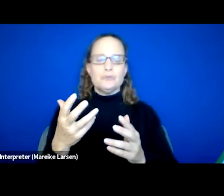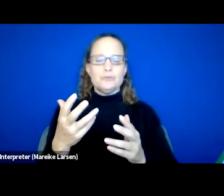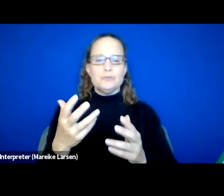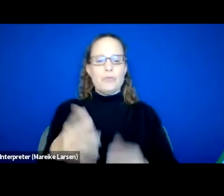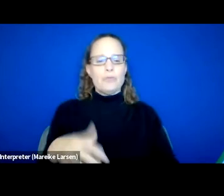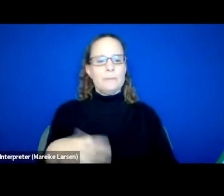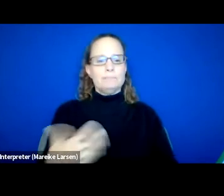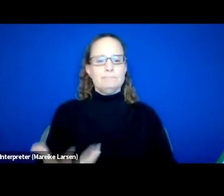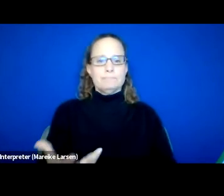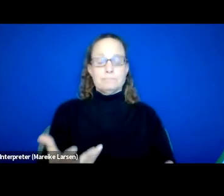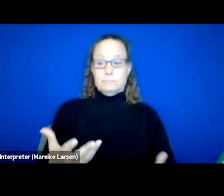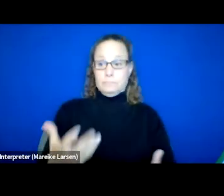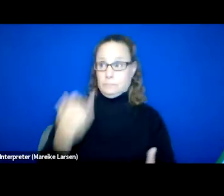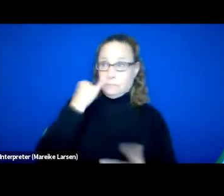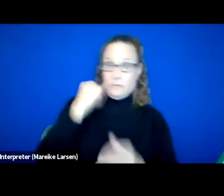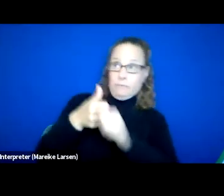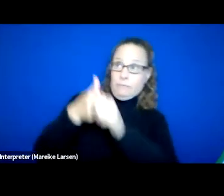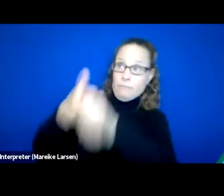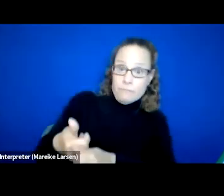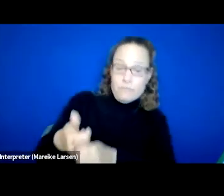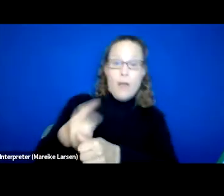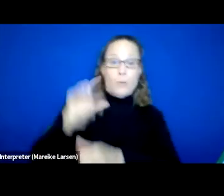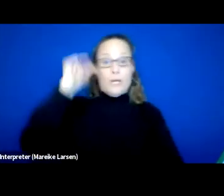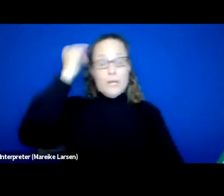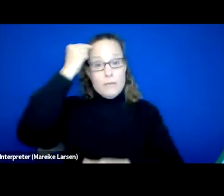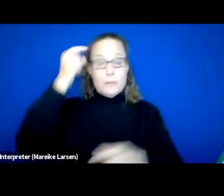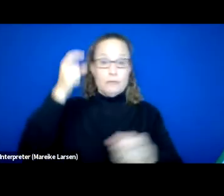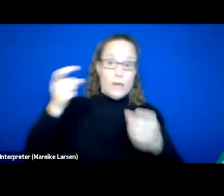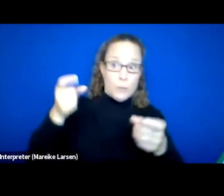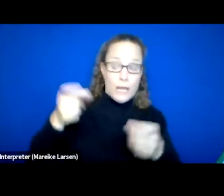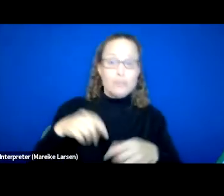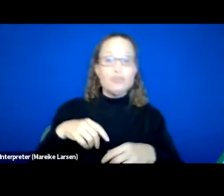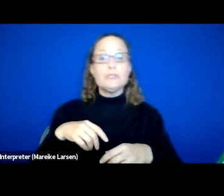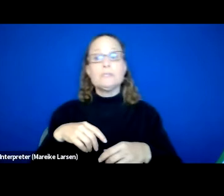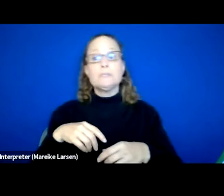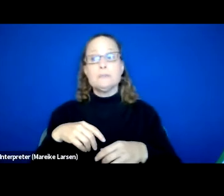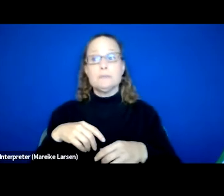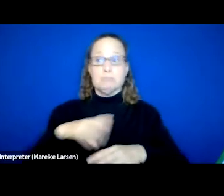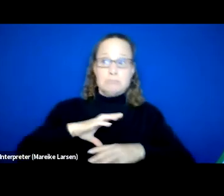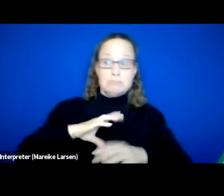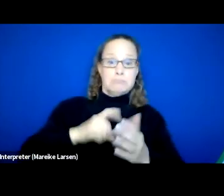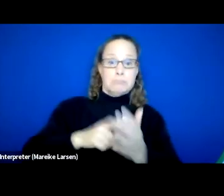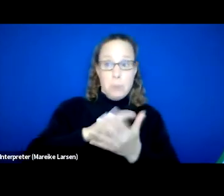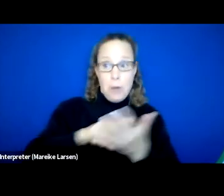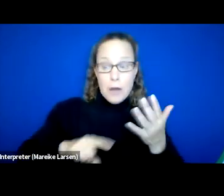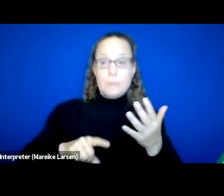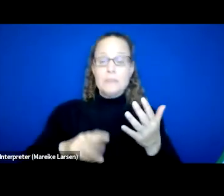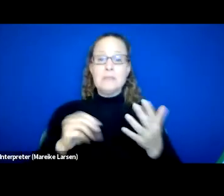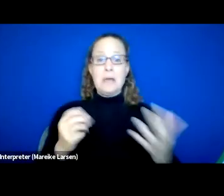the compliance with regulatory requirements and that us aligned with the contractional obligations.